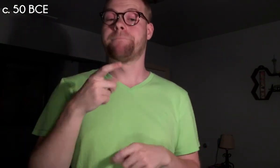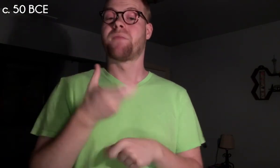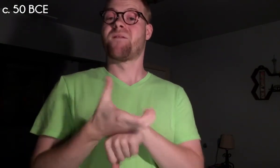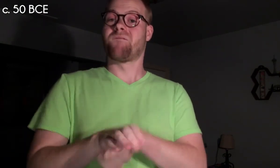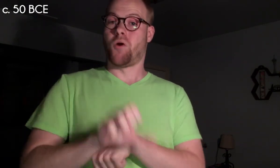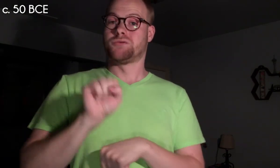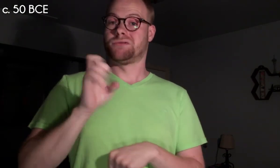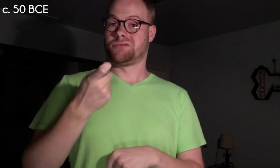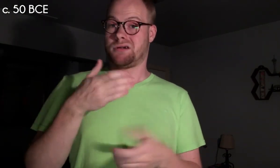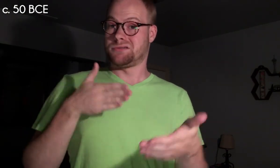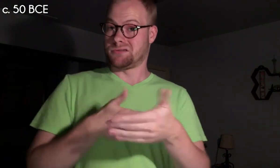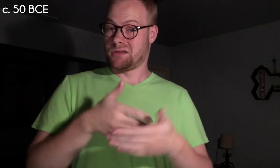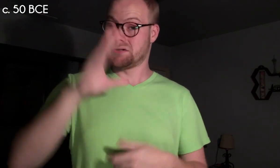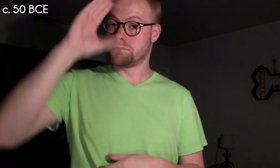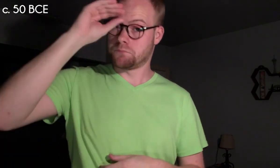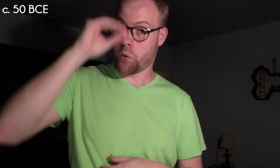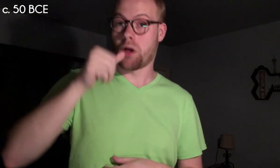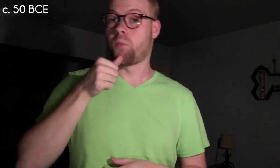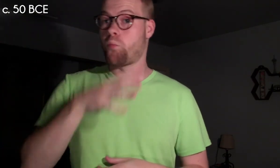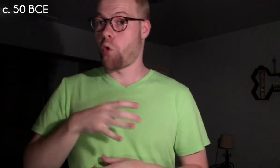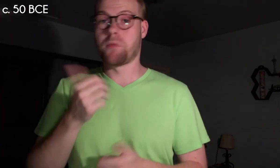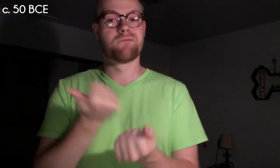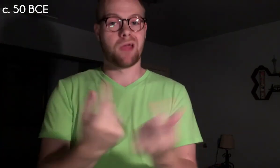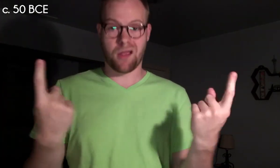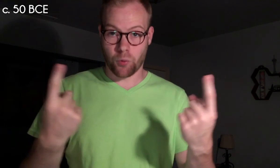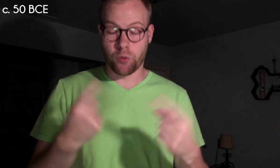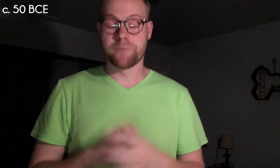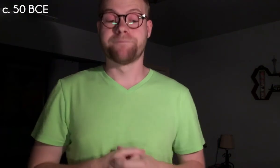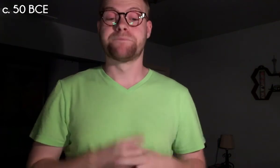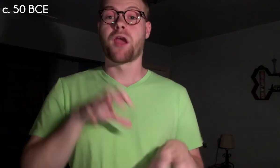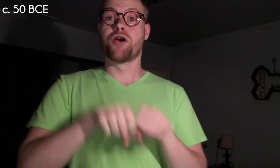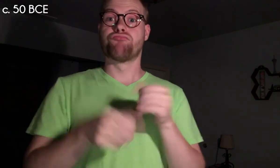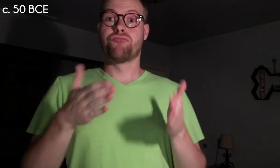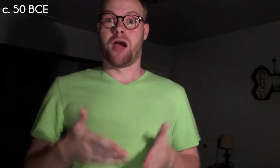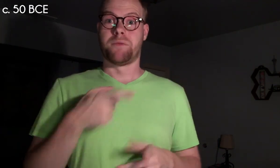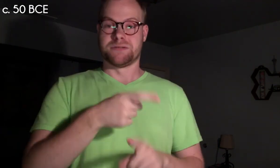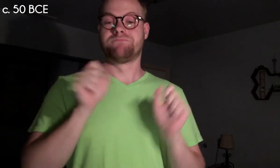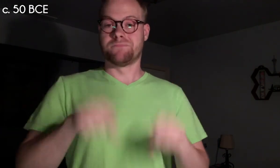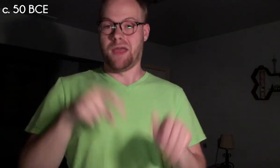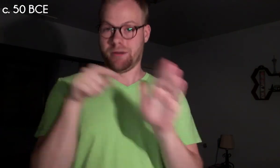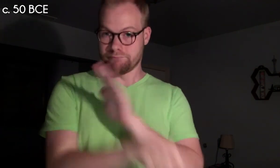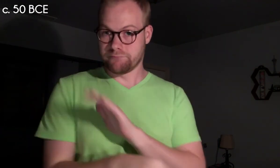forced sex against "boy, woman, or anyone" and the rapist was subject to execution.